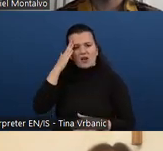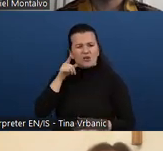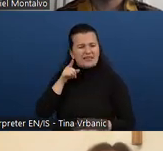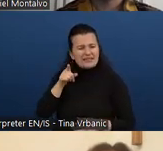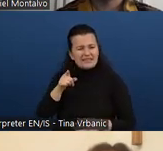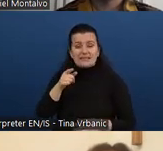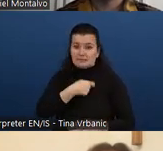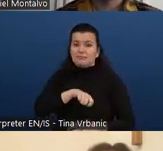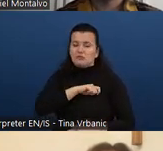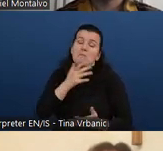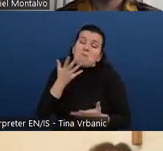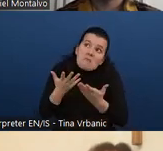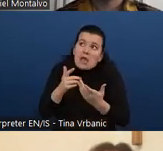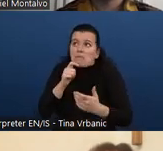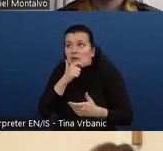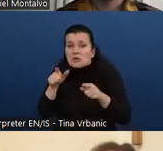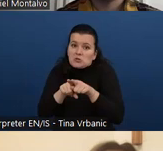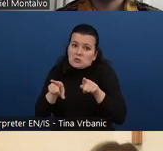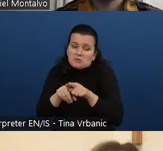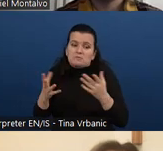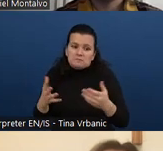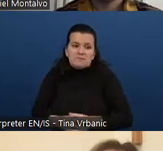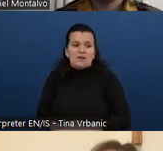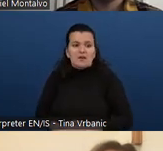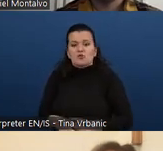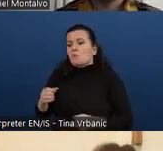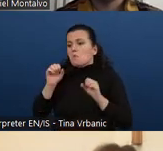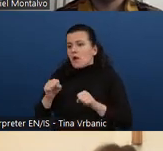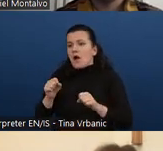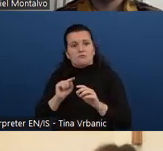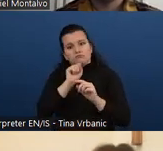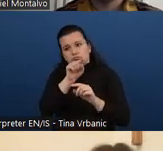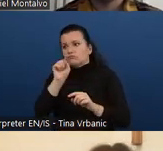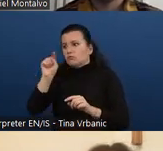But you are welcome to study yourself just using the open sources we have in the body